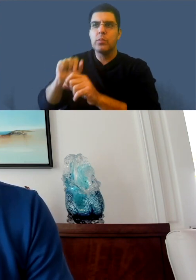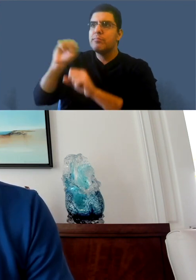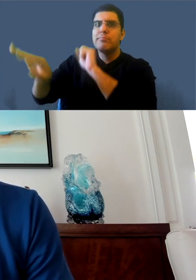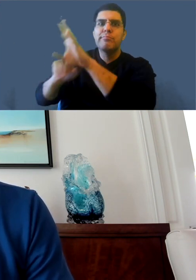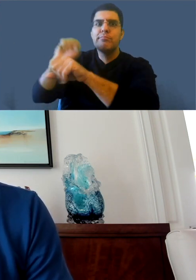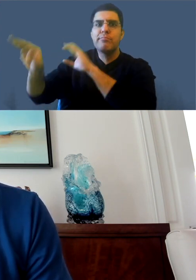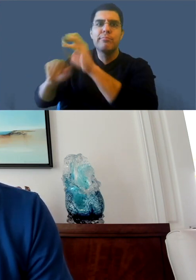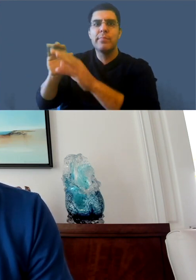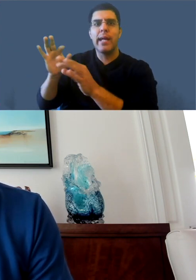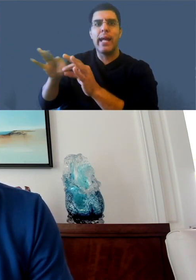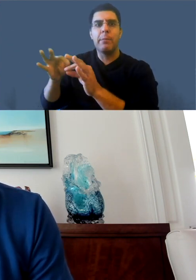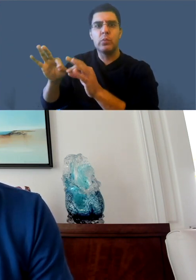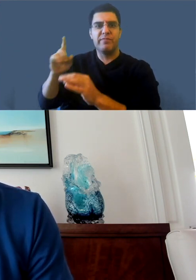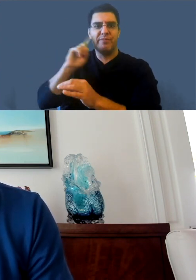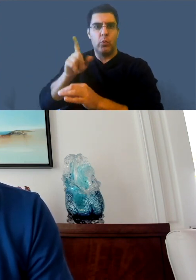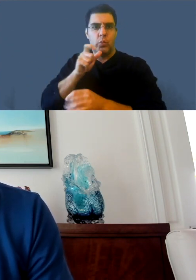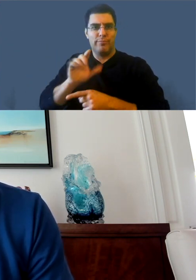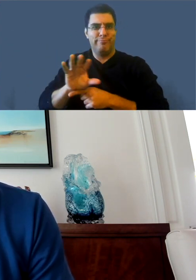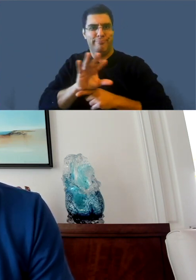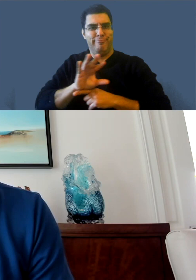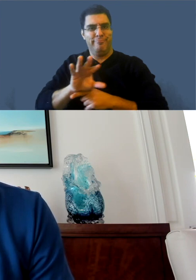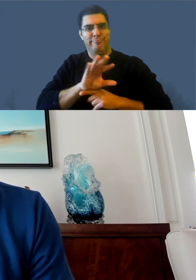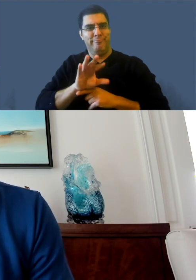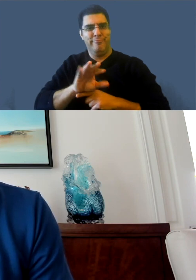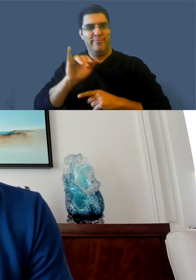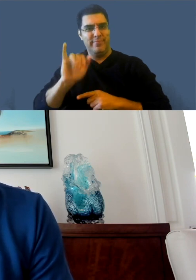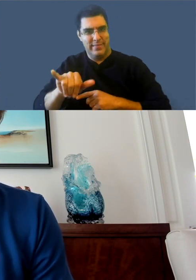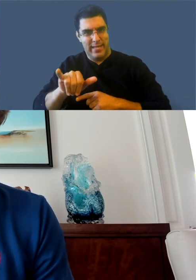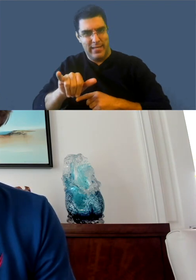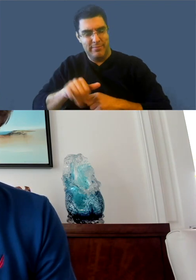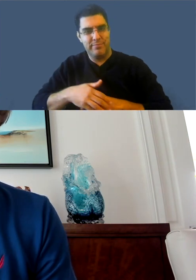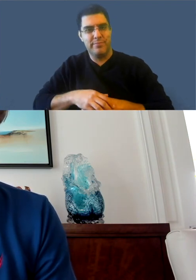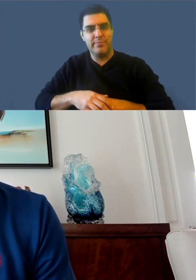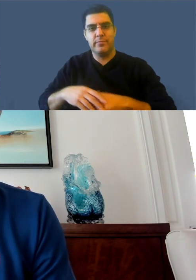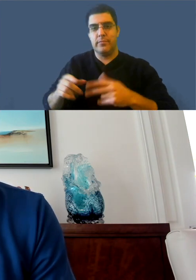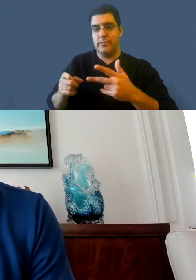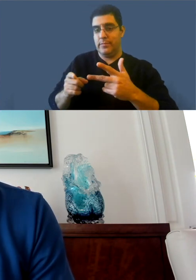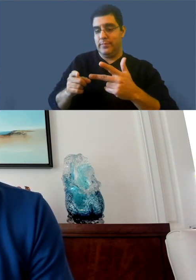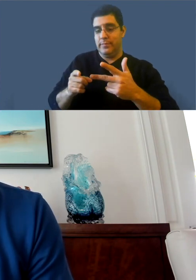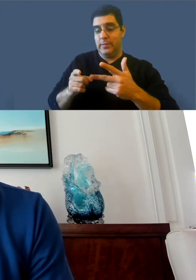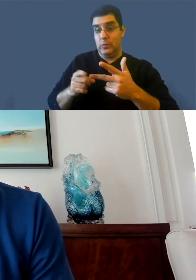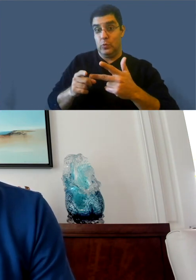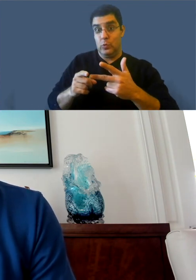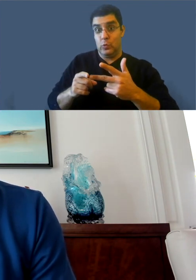can provide captions for a given video with a whole system to approve it, etcetera.